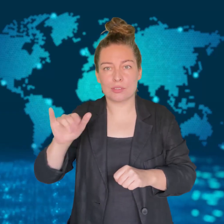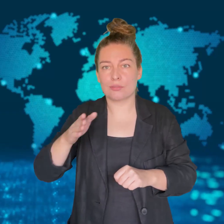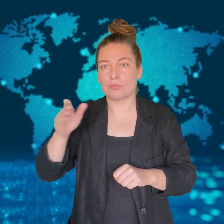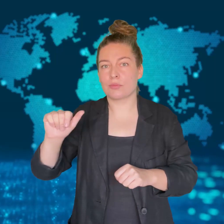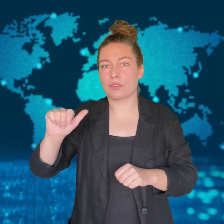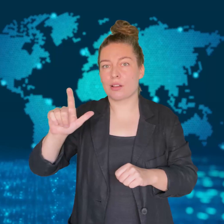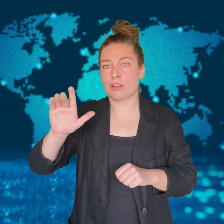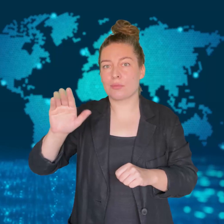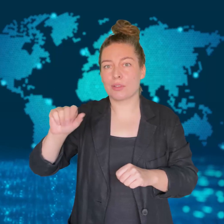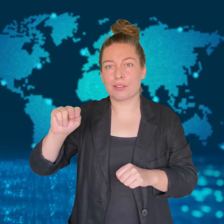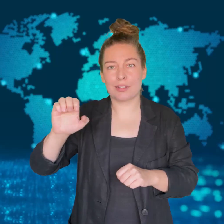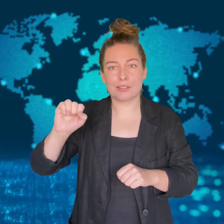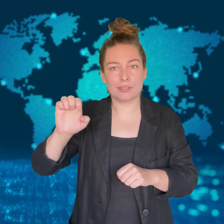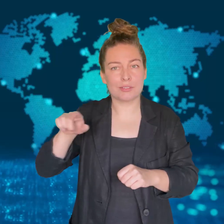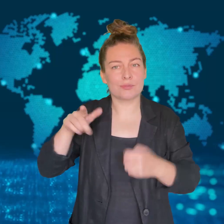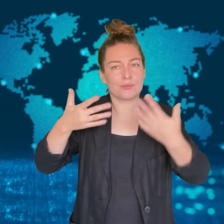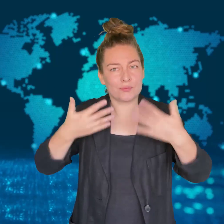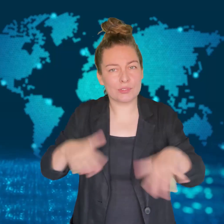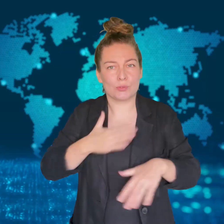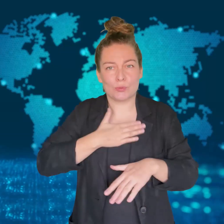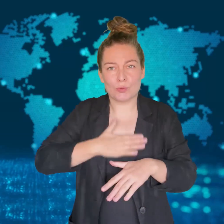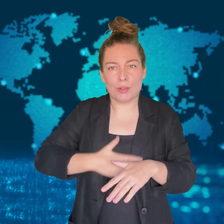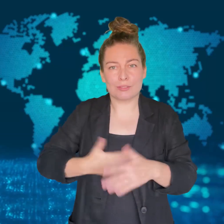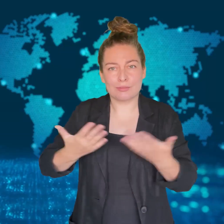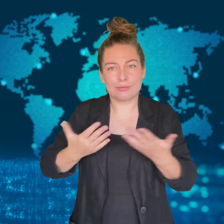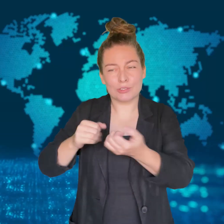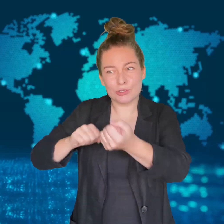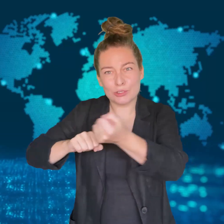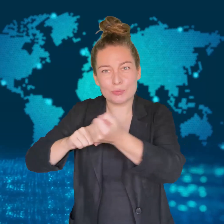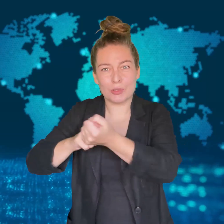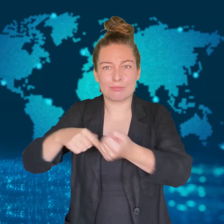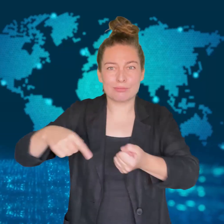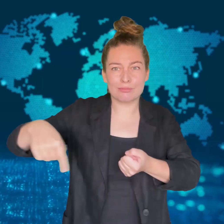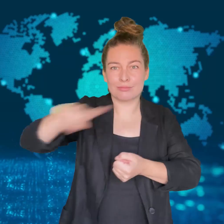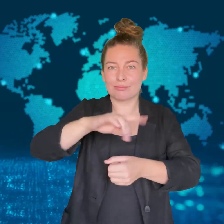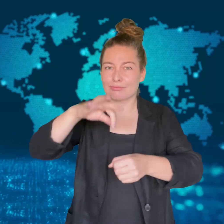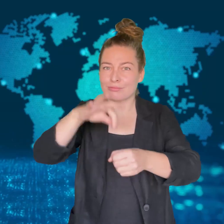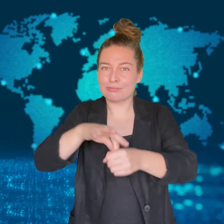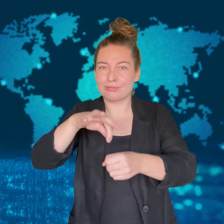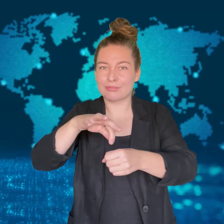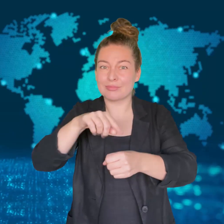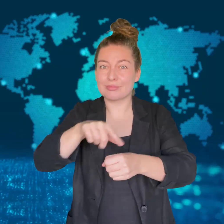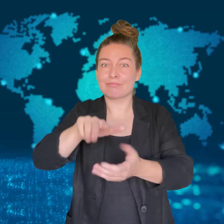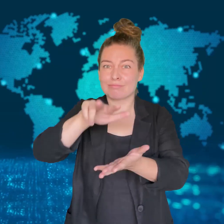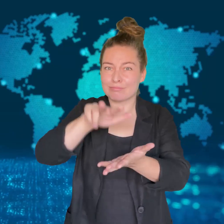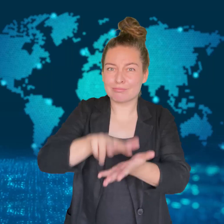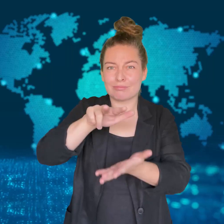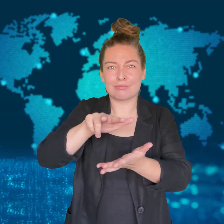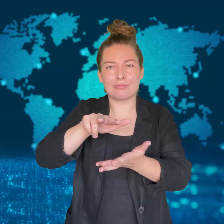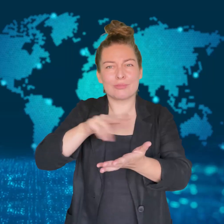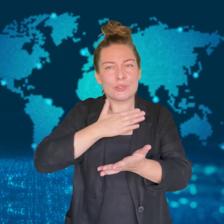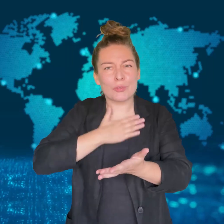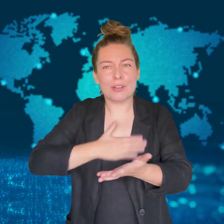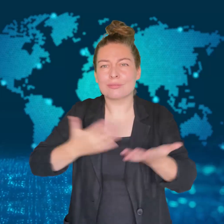Despite this result, he said he was still committed to improving